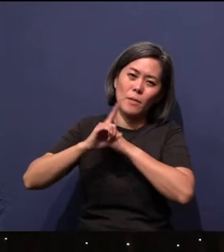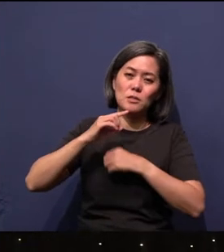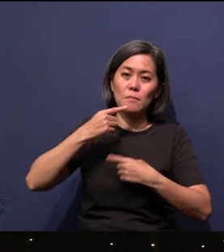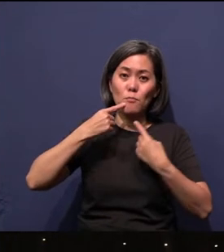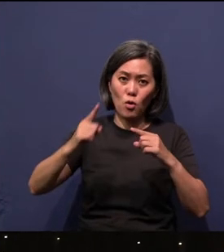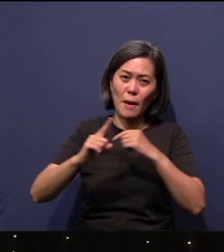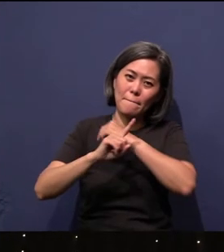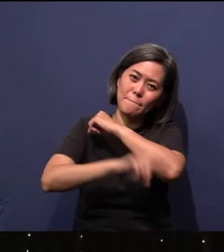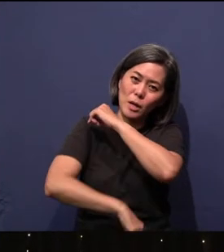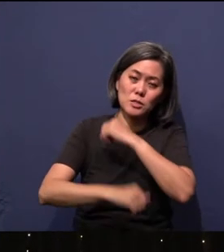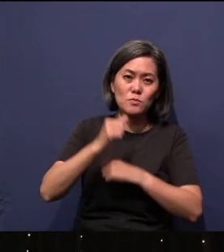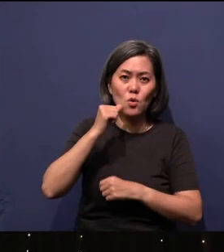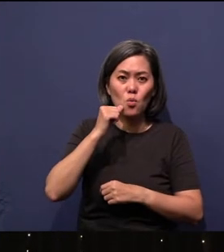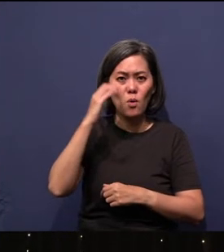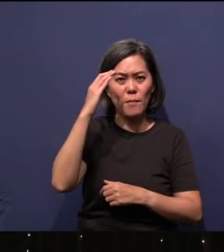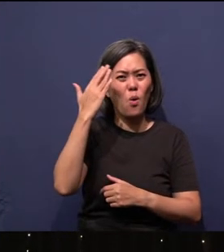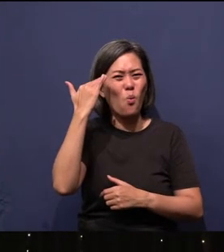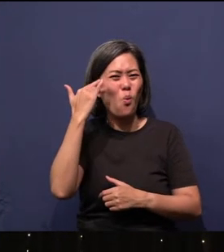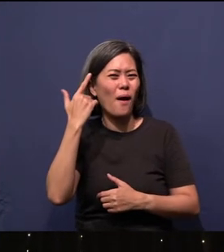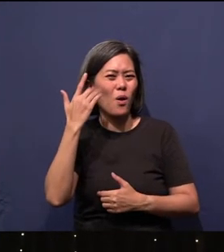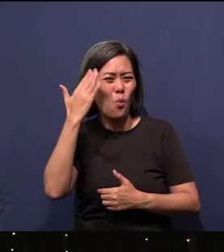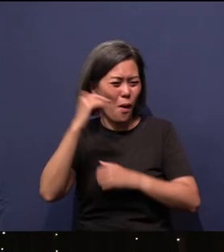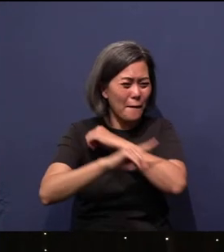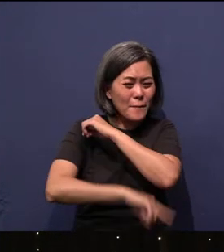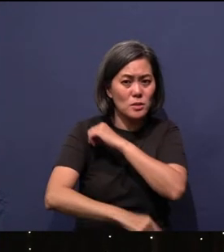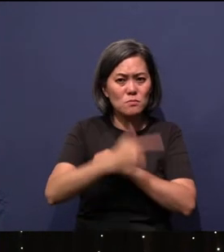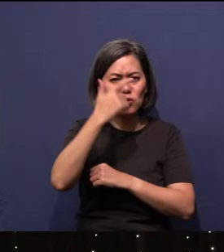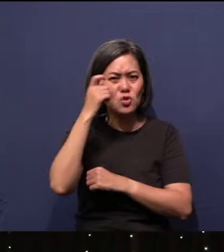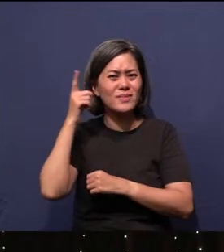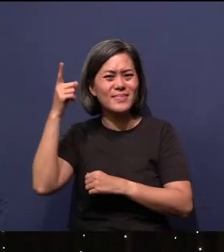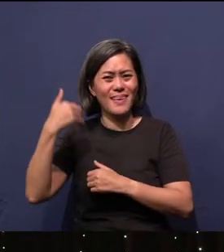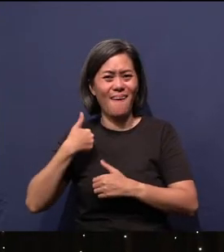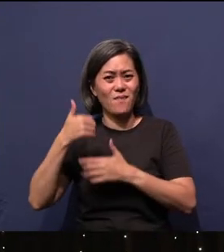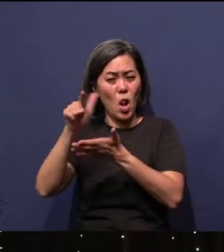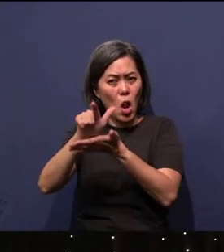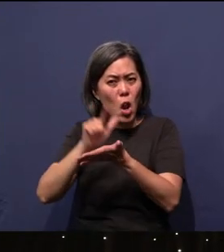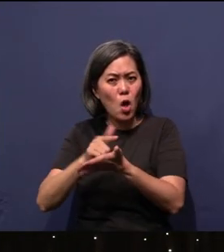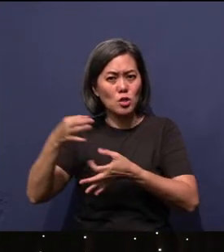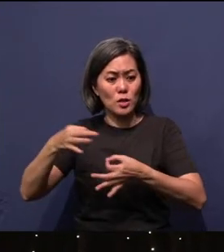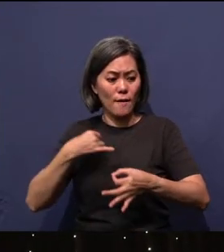punish? Because He's a God of justice and law. If I tell you not to do it and you